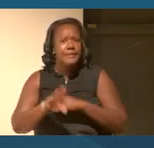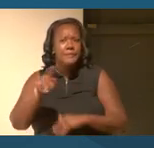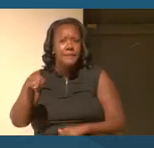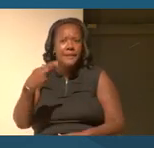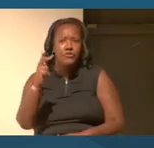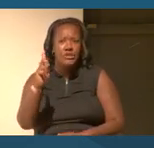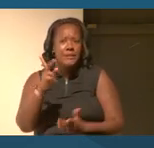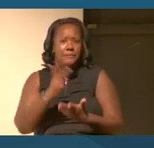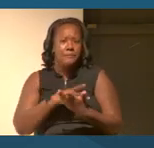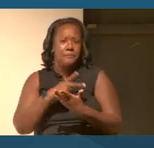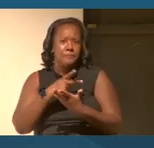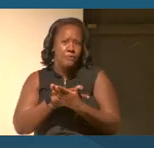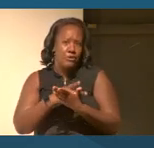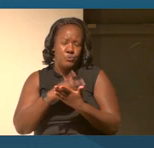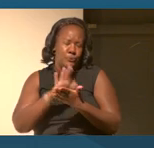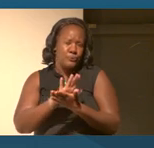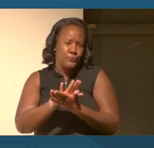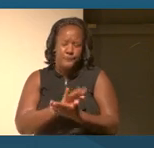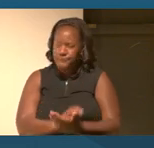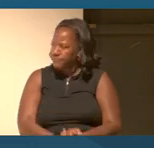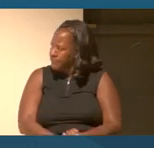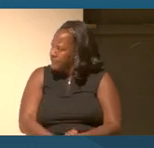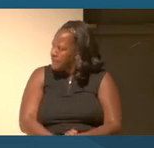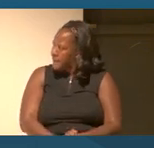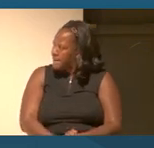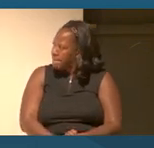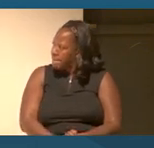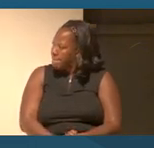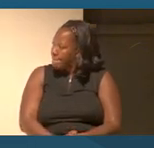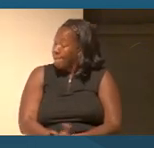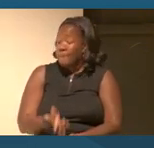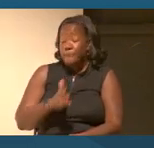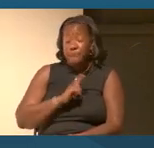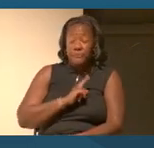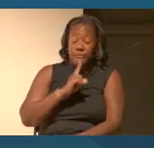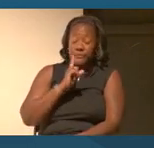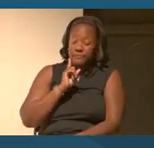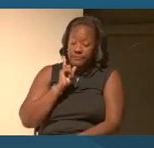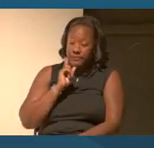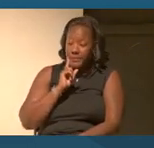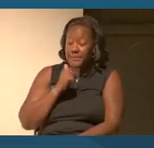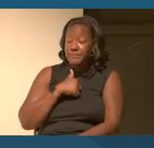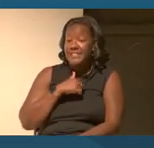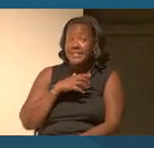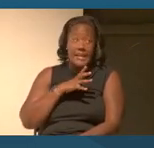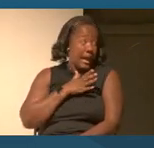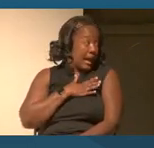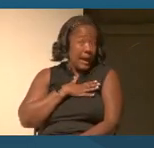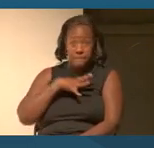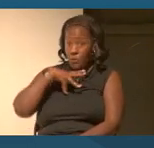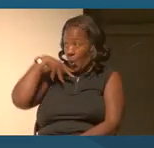I was thinking about since I'm the oldest